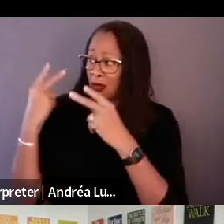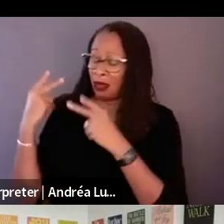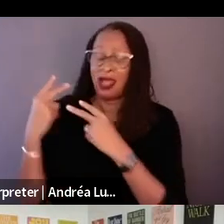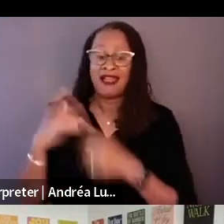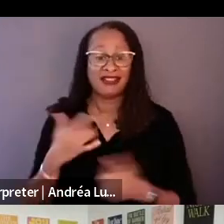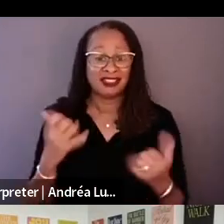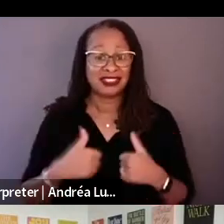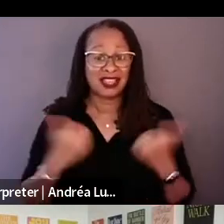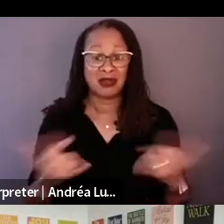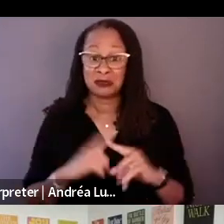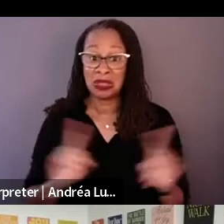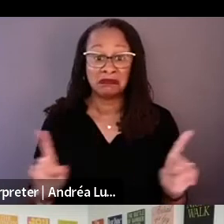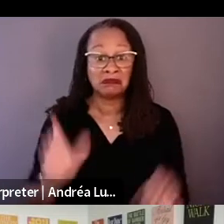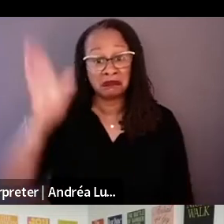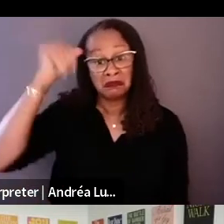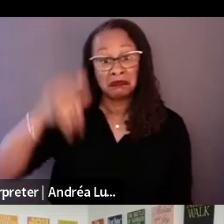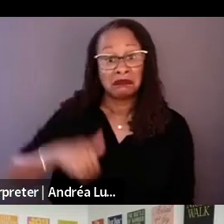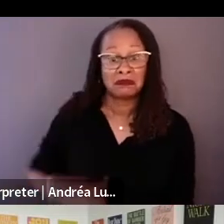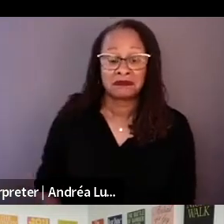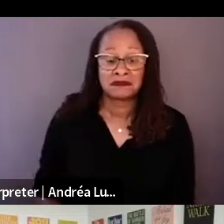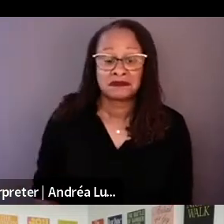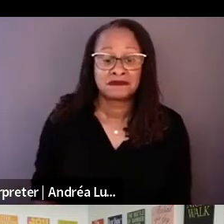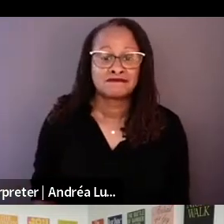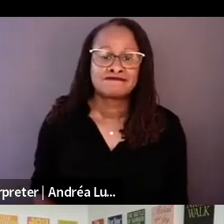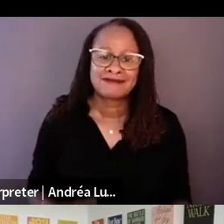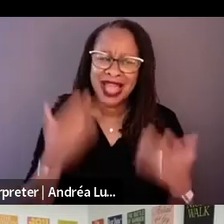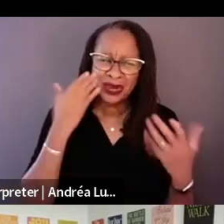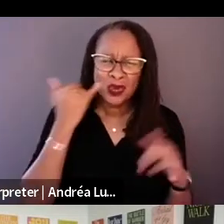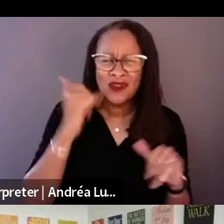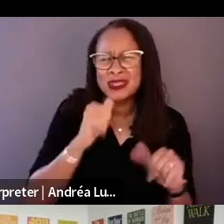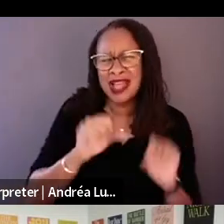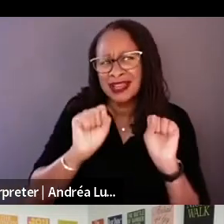I'm not sure if he was not capable of doing it or the way that he functions as a person, and I would